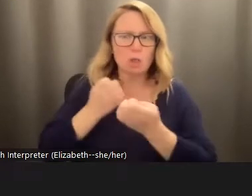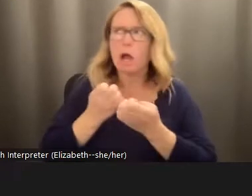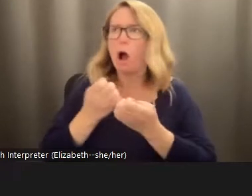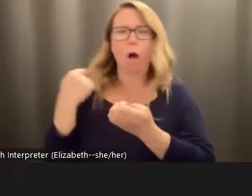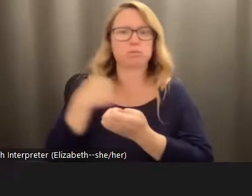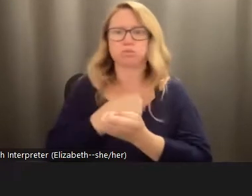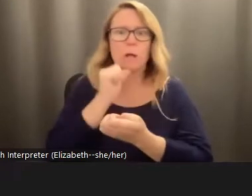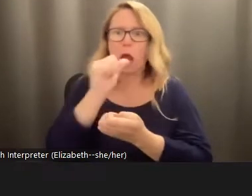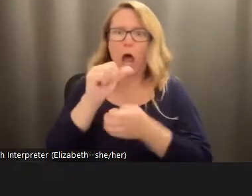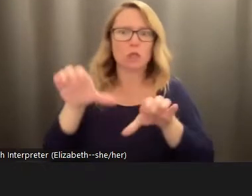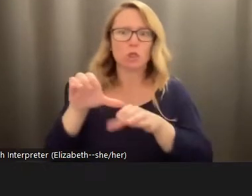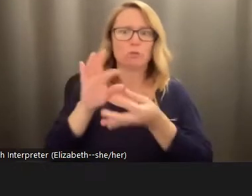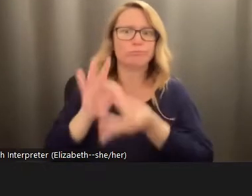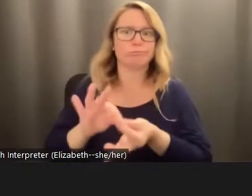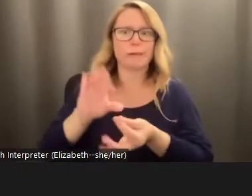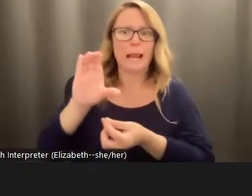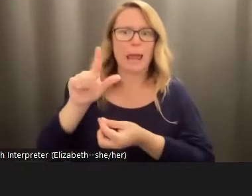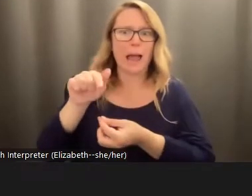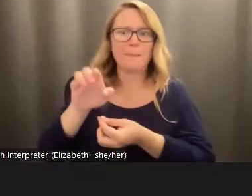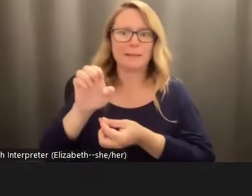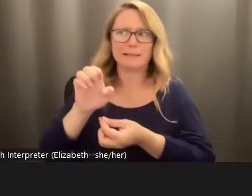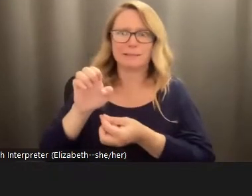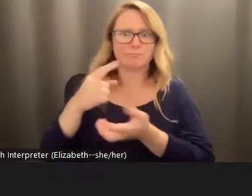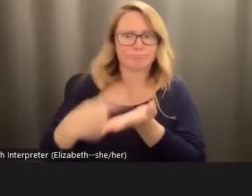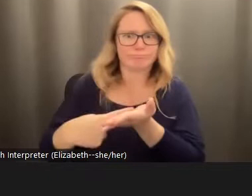in climate discussions until very recently. And this is